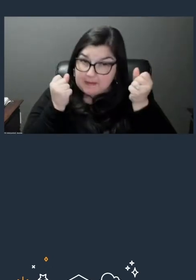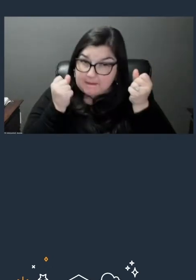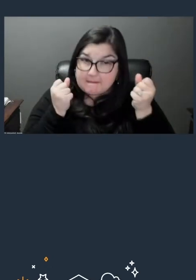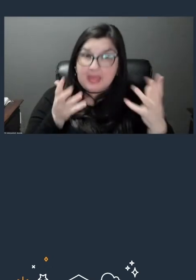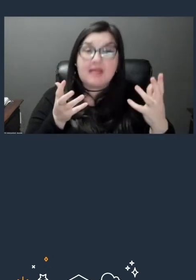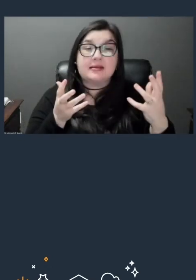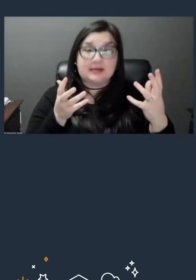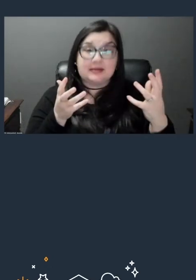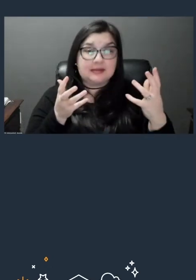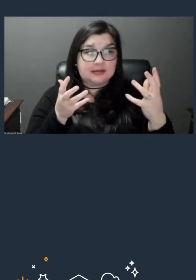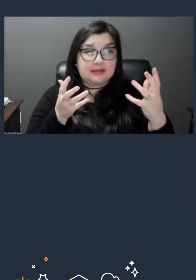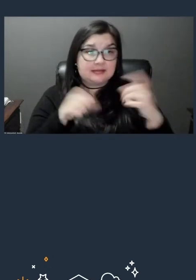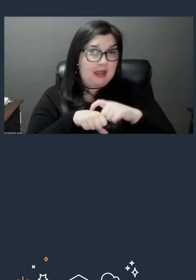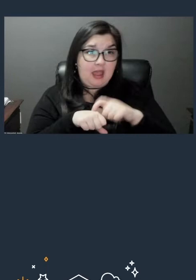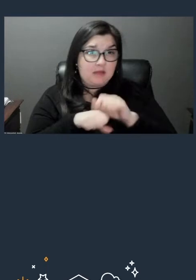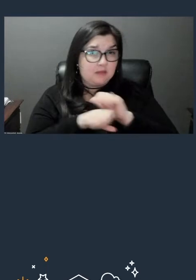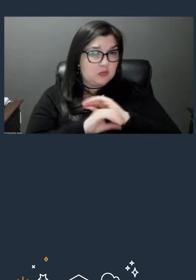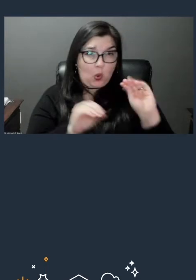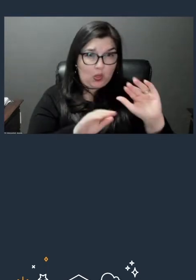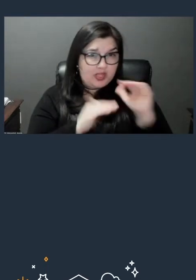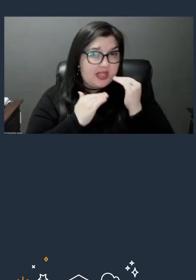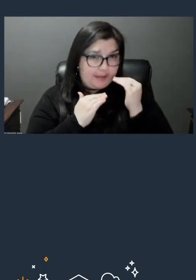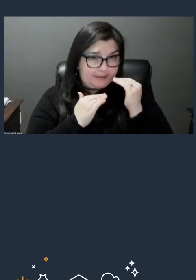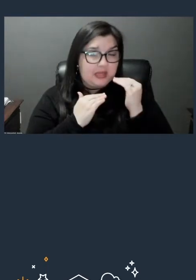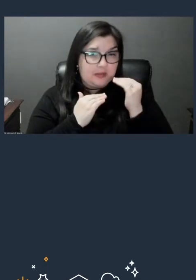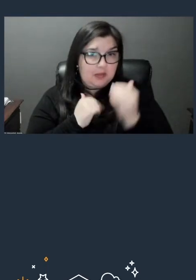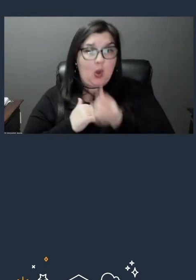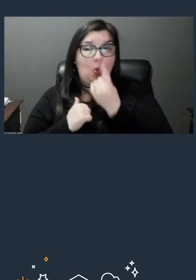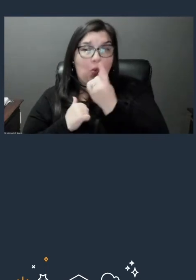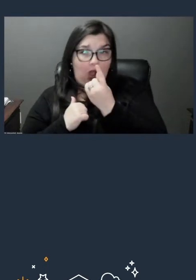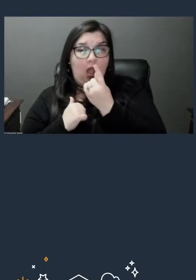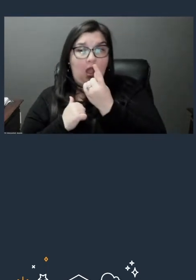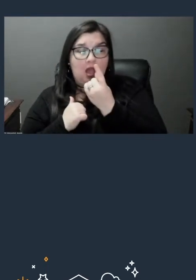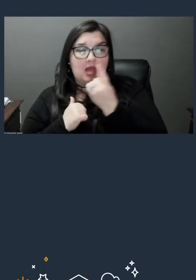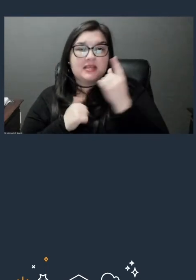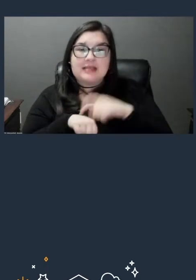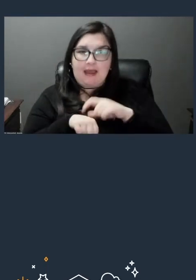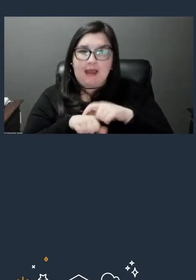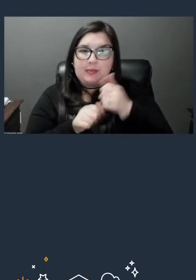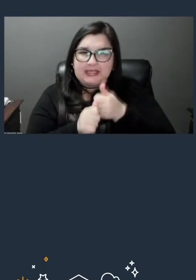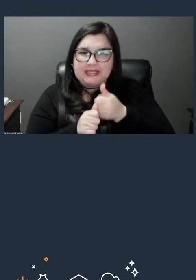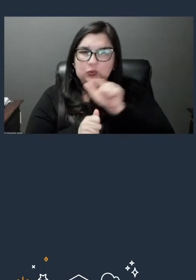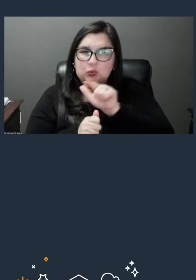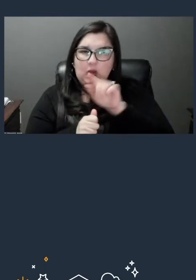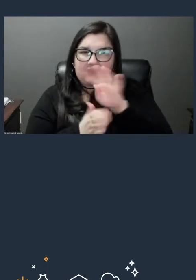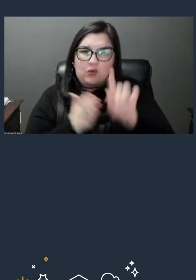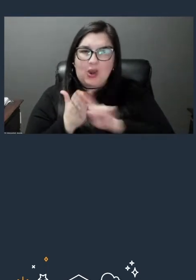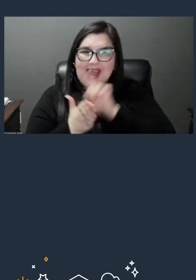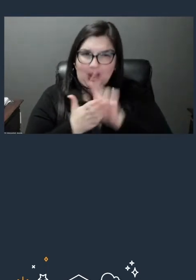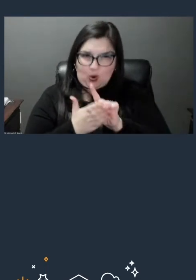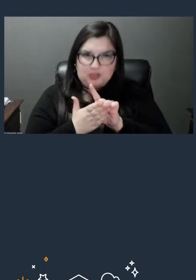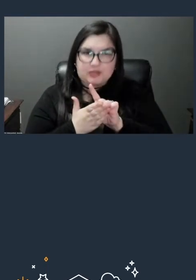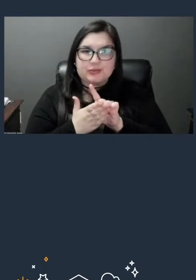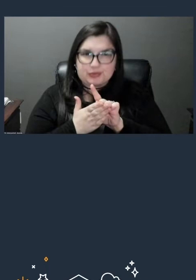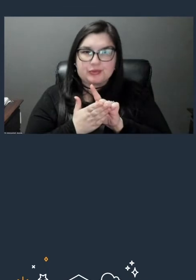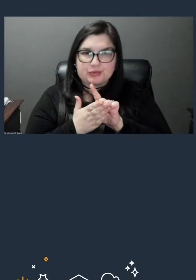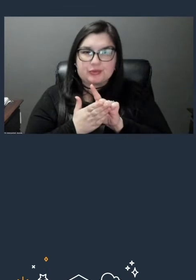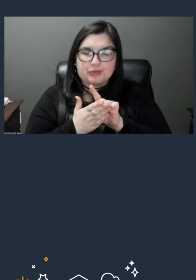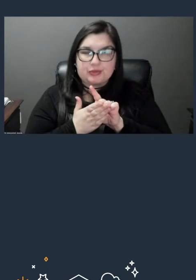but you might be able to attempt just once in 24 hours. So if you're not able to do that, wait 24 hours and re-attempt it